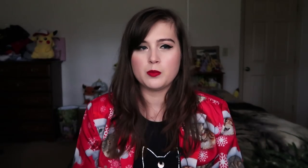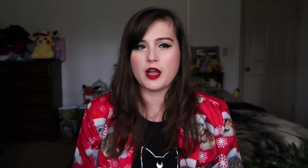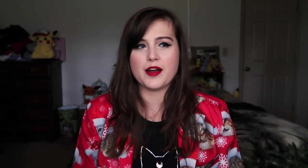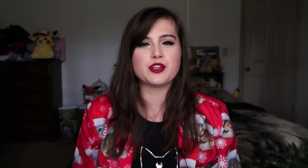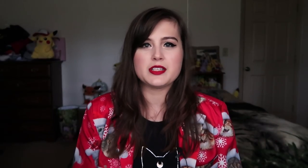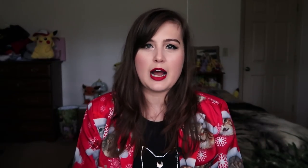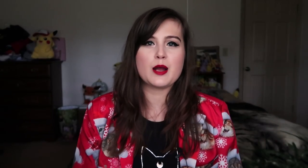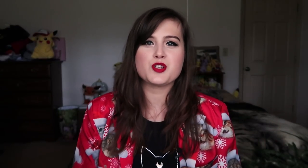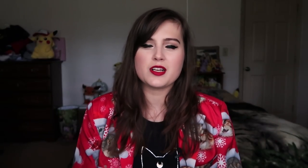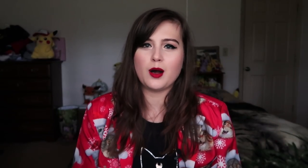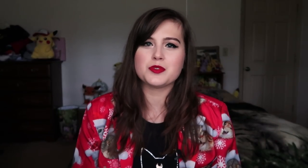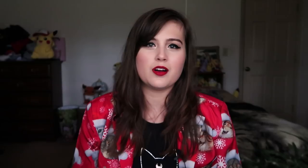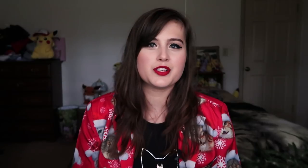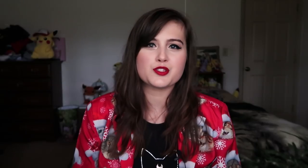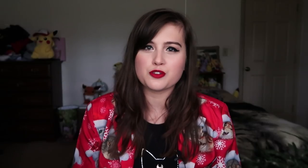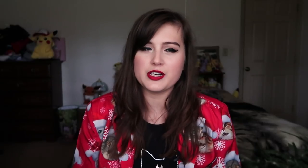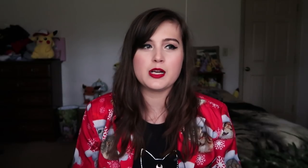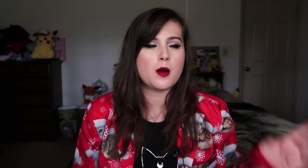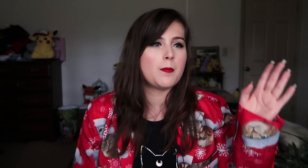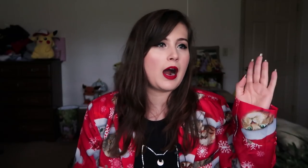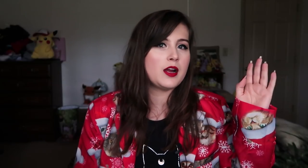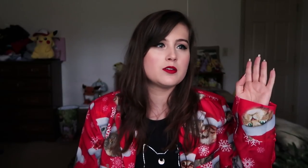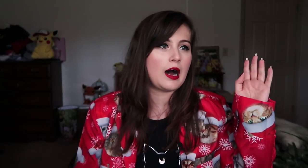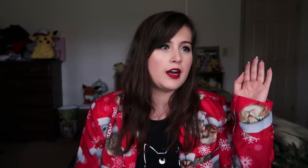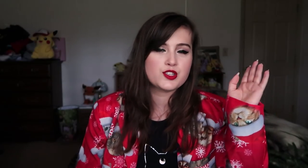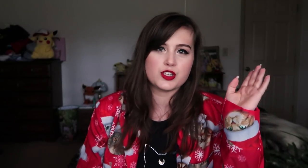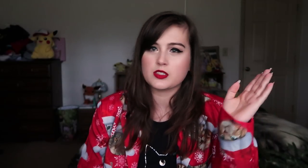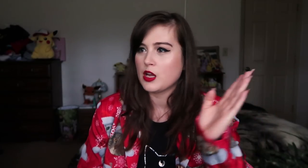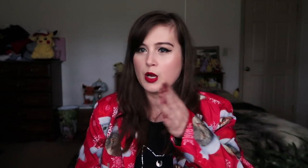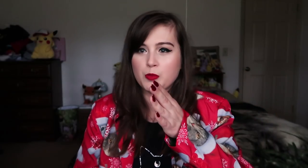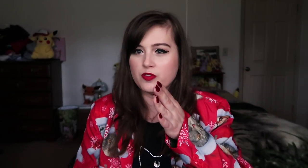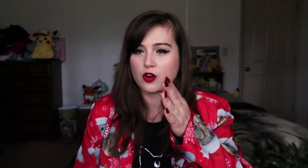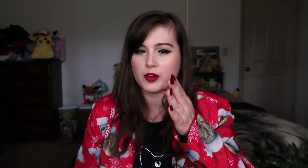Every time she comes on the screen, my eyes just move over.